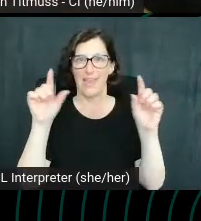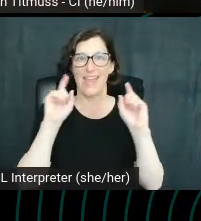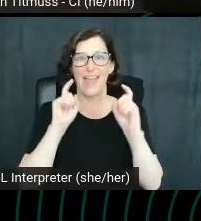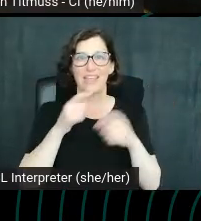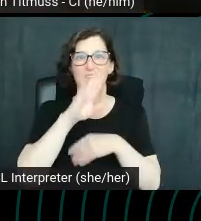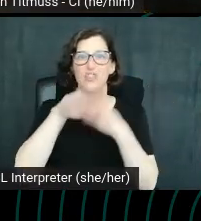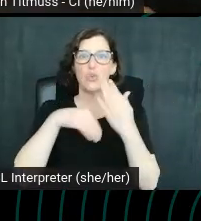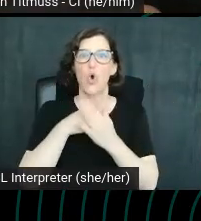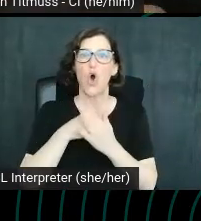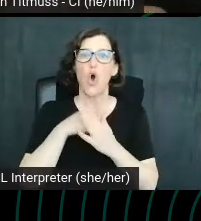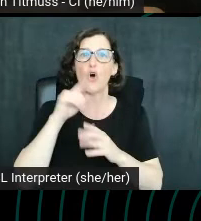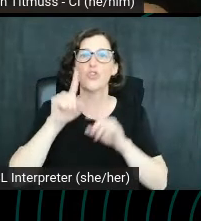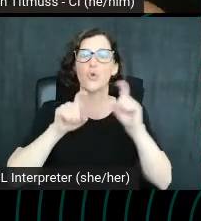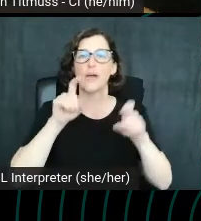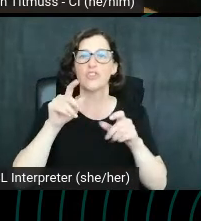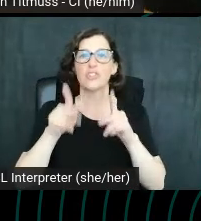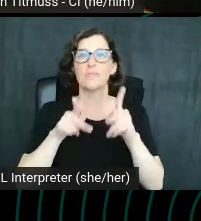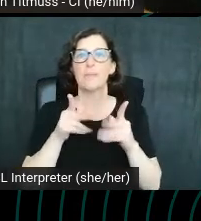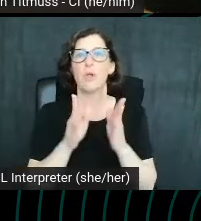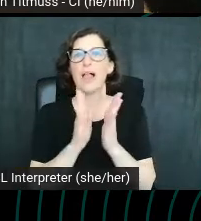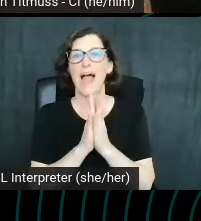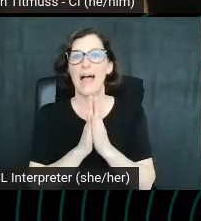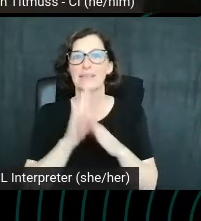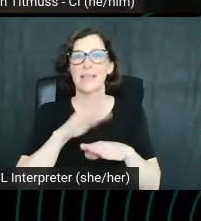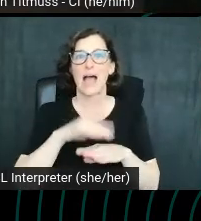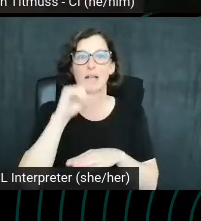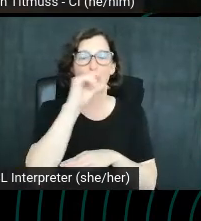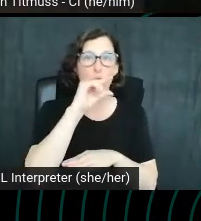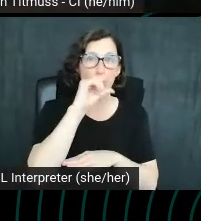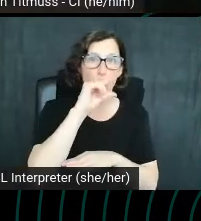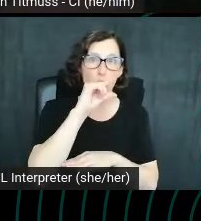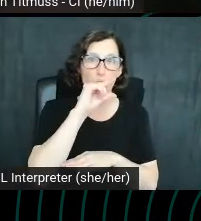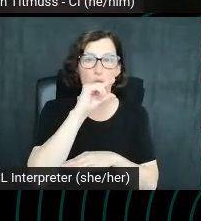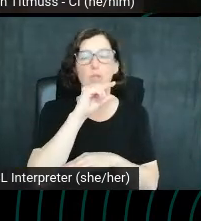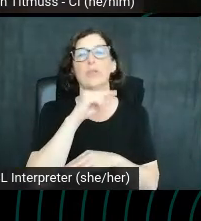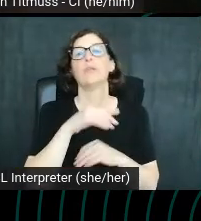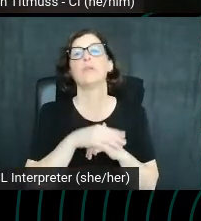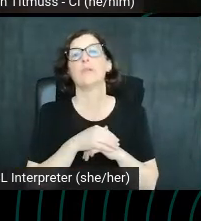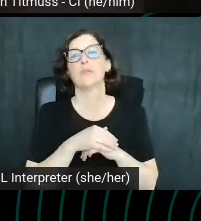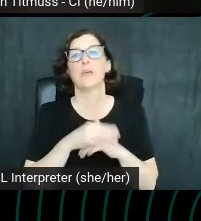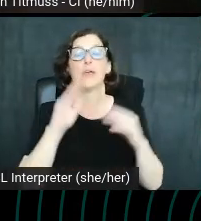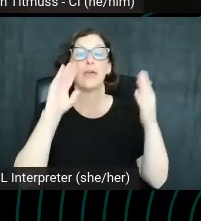questions that people ask on Google as well as prepositions comparisons and alphabetical.